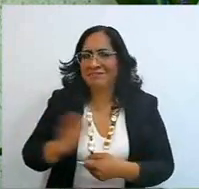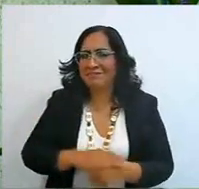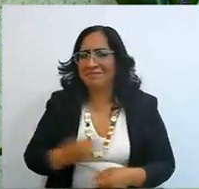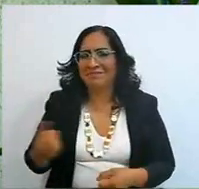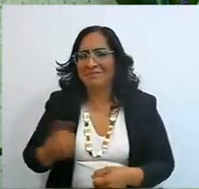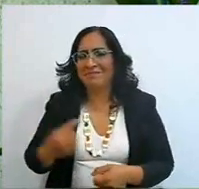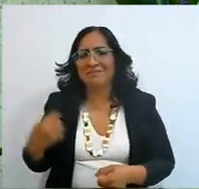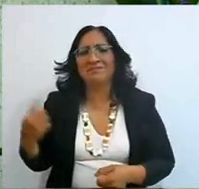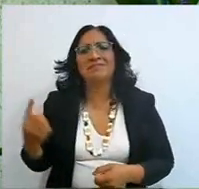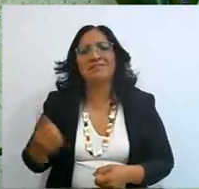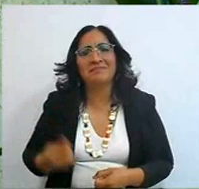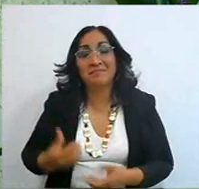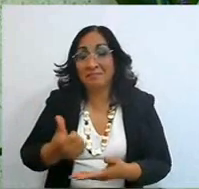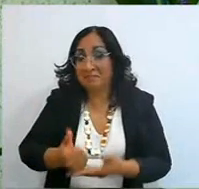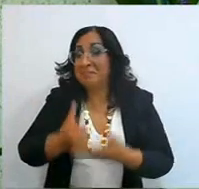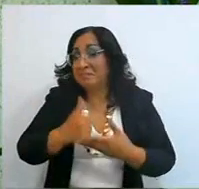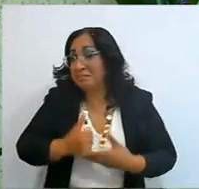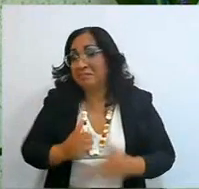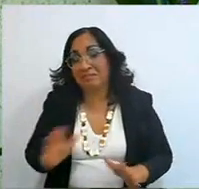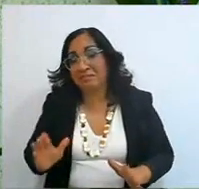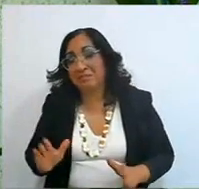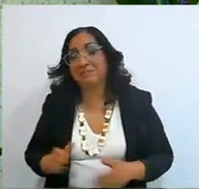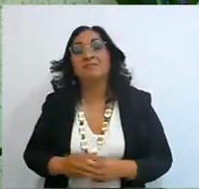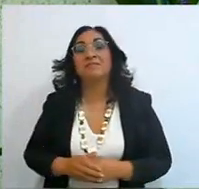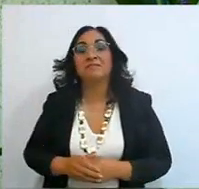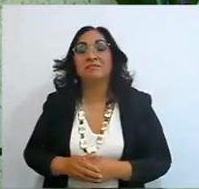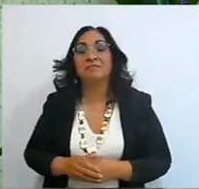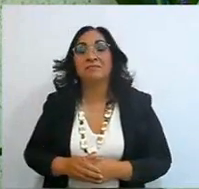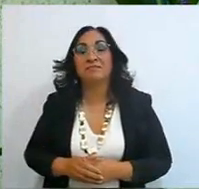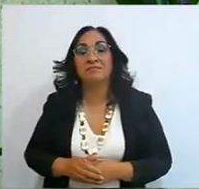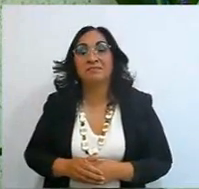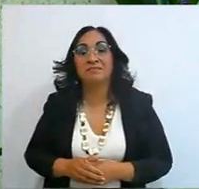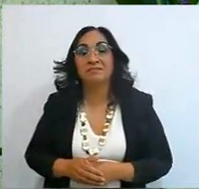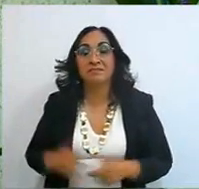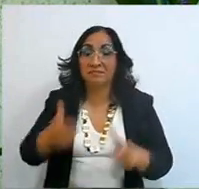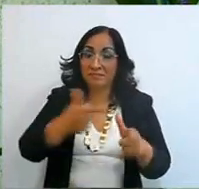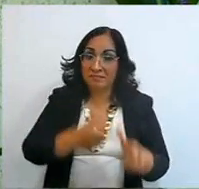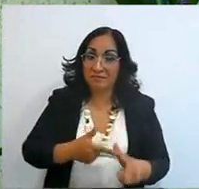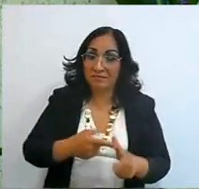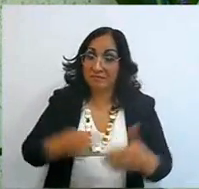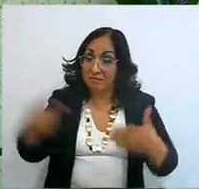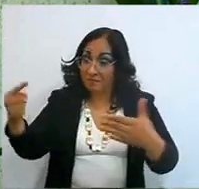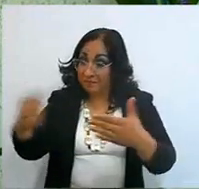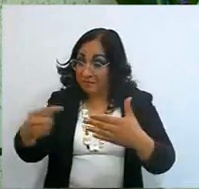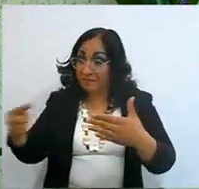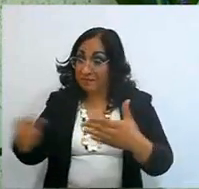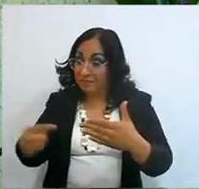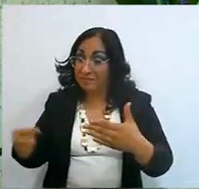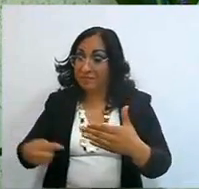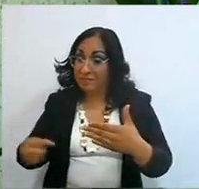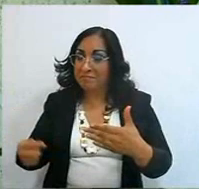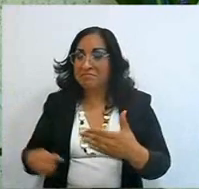a disciple of Christ followed instructions, which apparently could be detrimental to her,